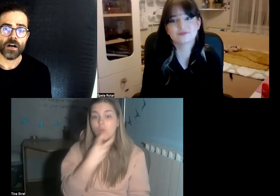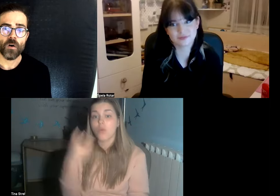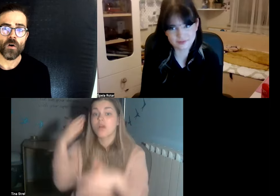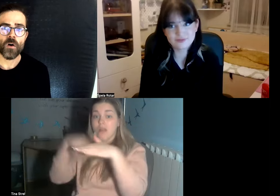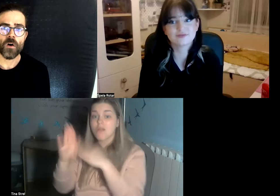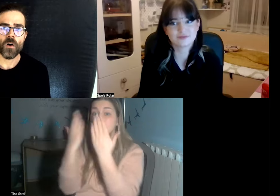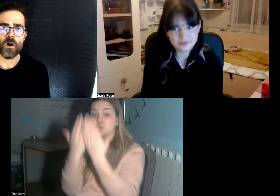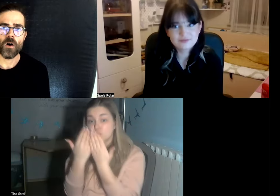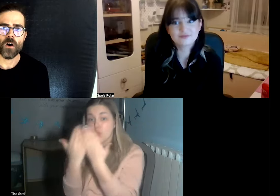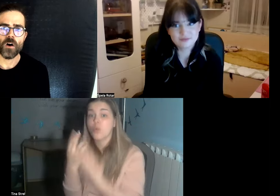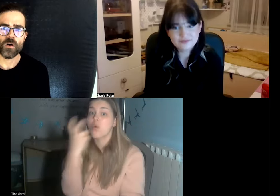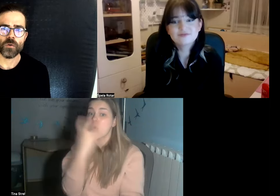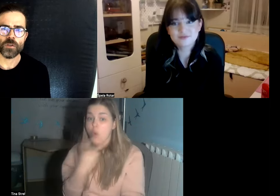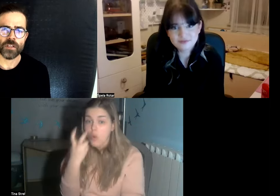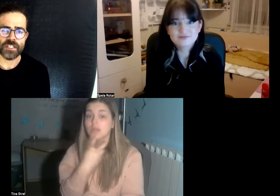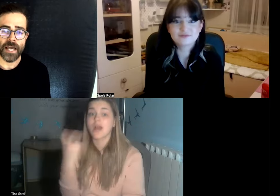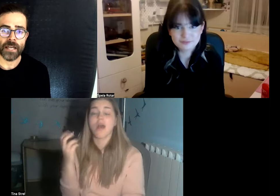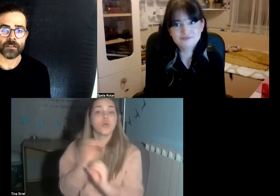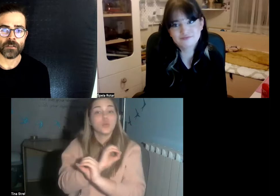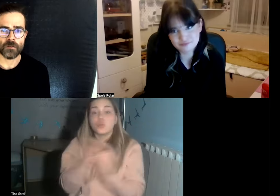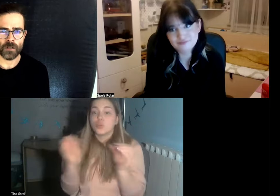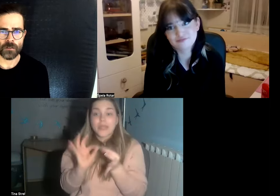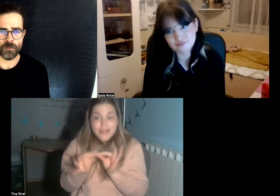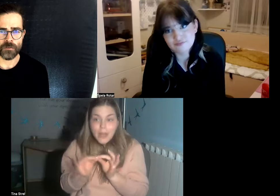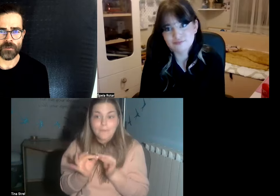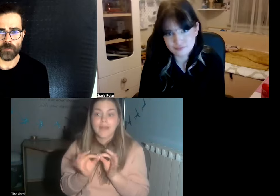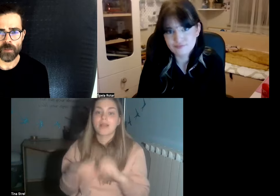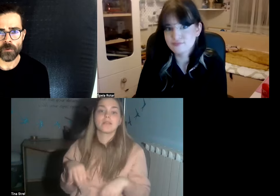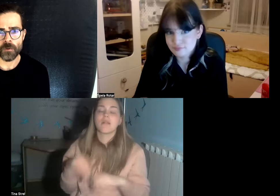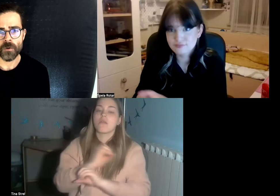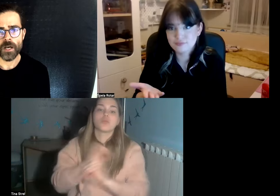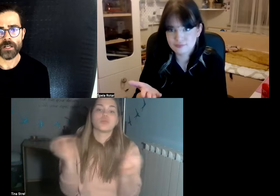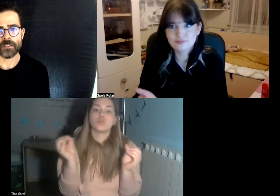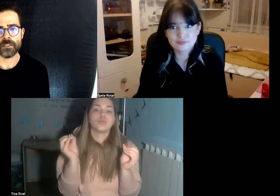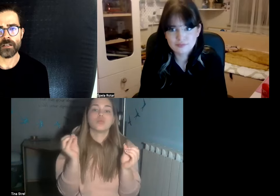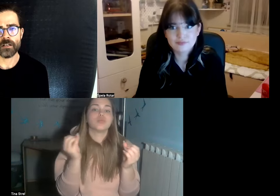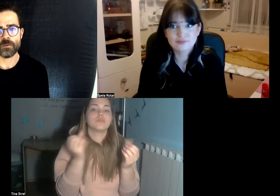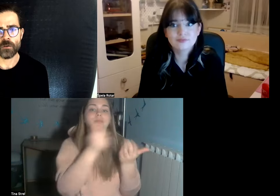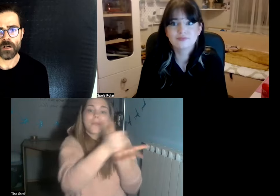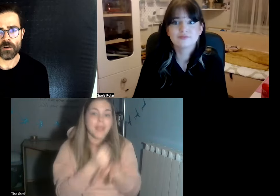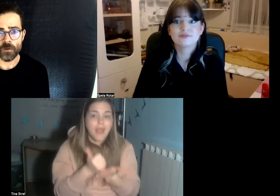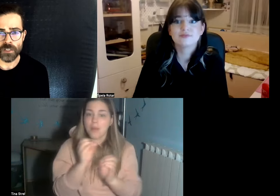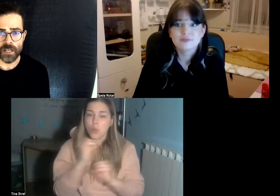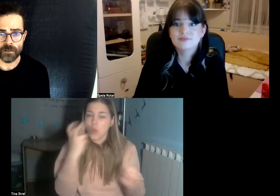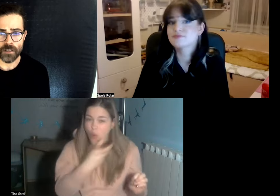or when you understand the struggles of deaf people in the regular ordinary